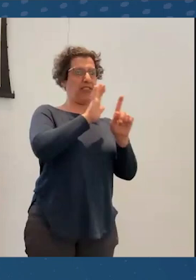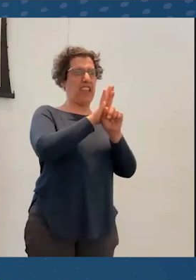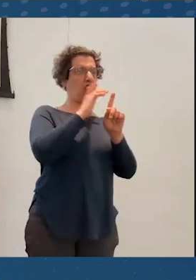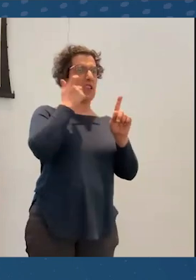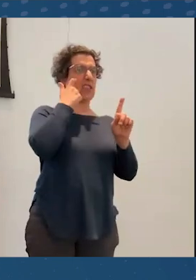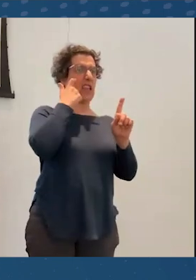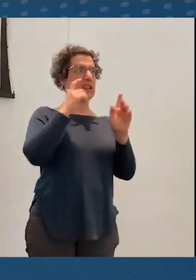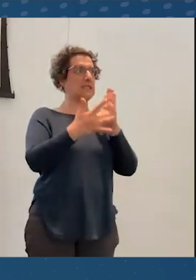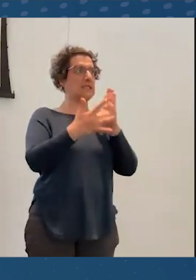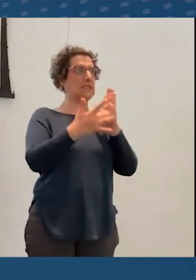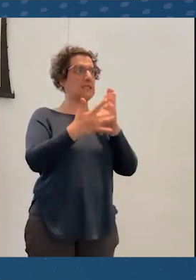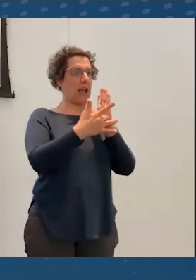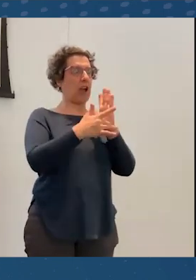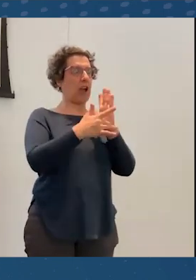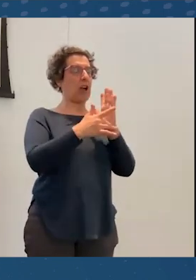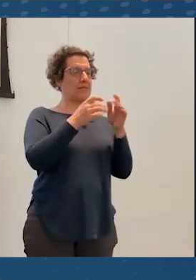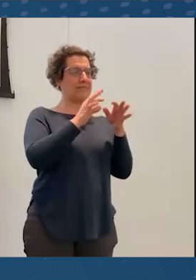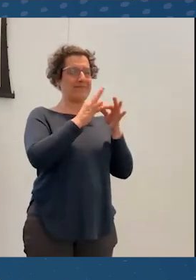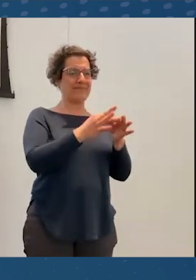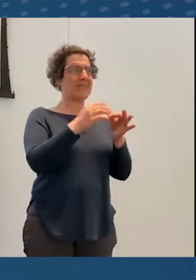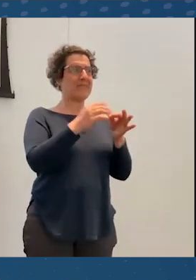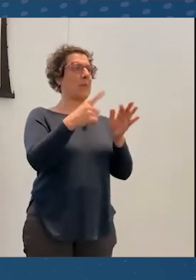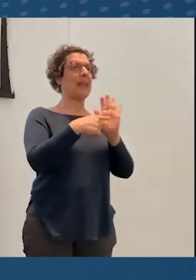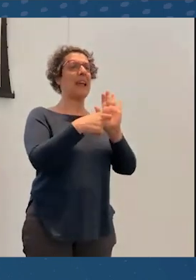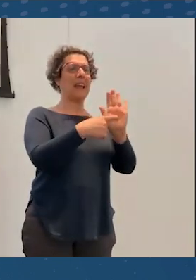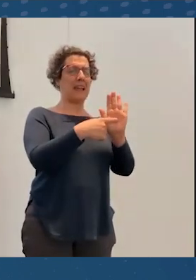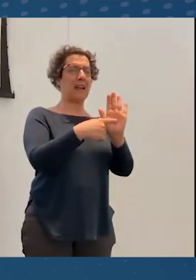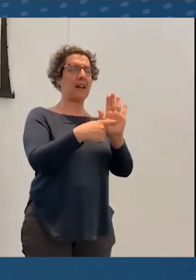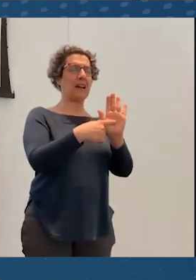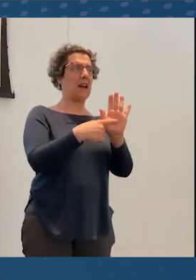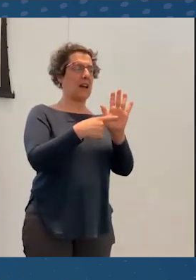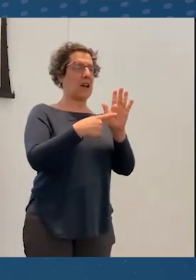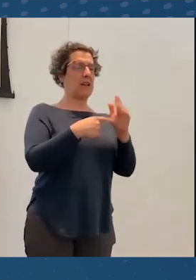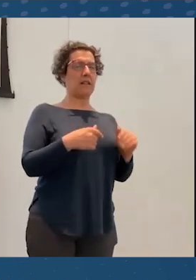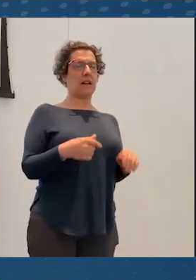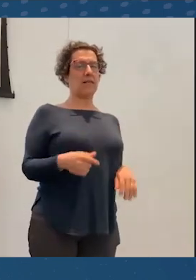was showing something along the lines having